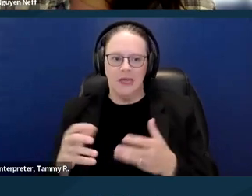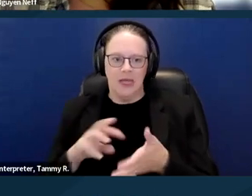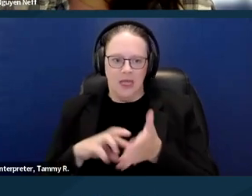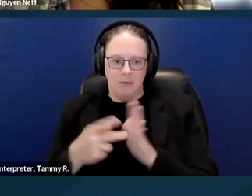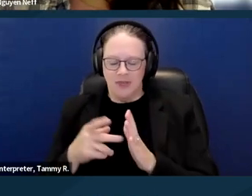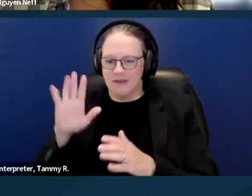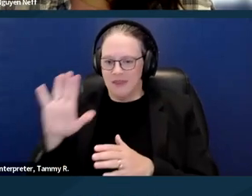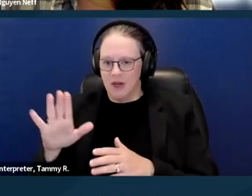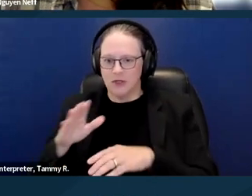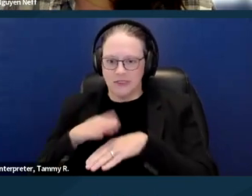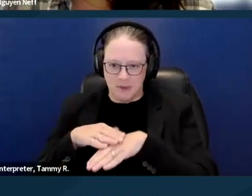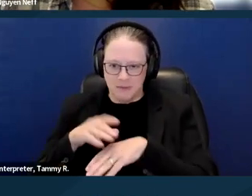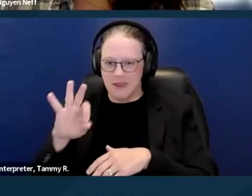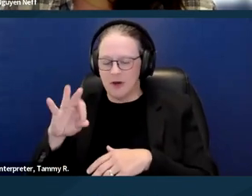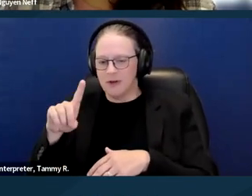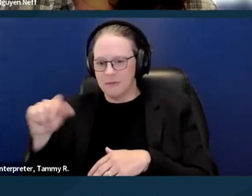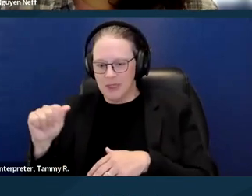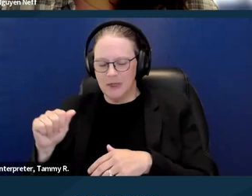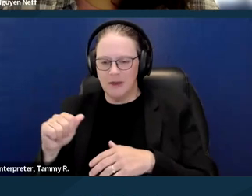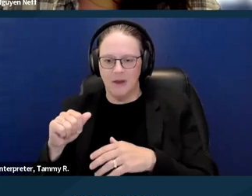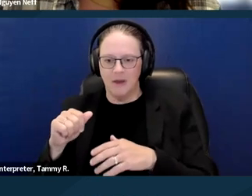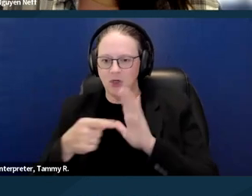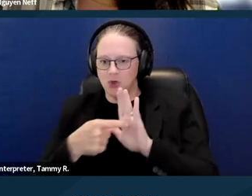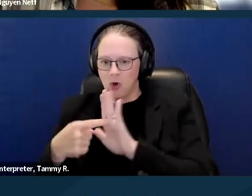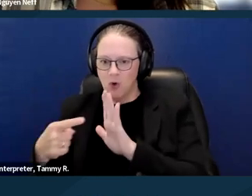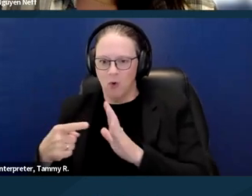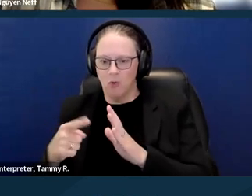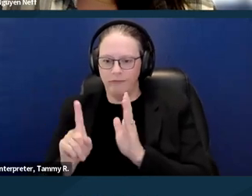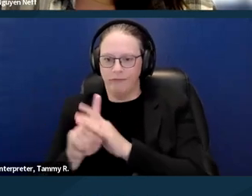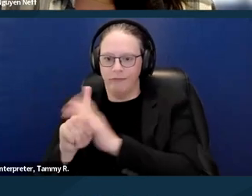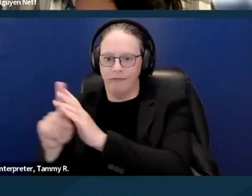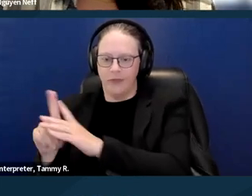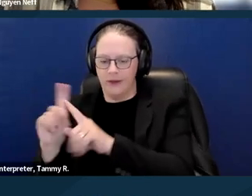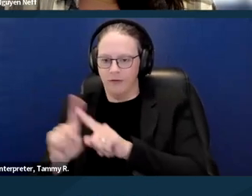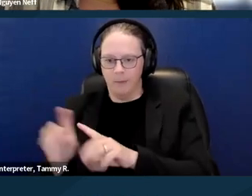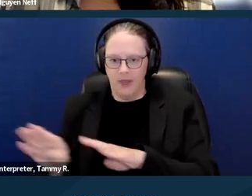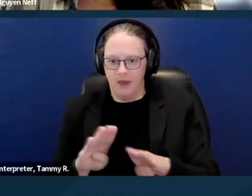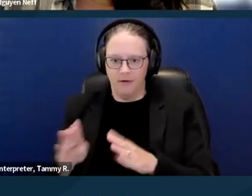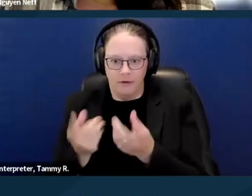that neighbors and landlords don't like. And I think that oftentimes can be the most difficult